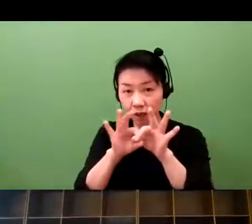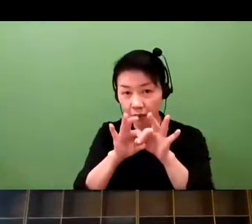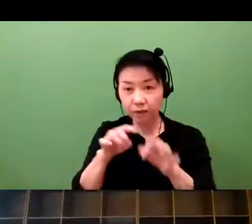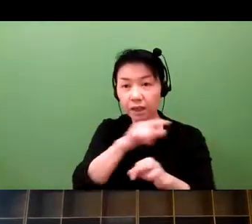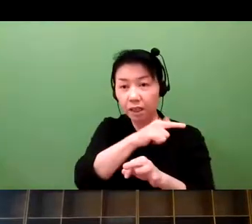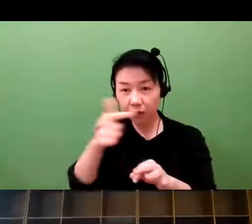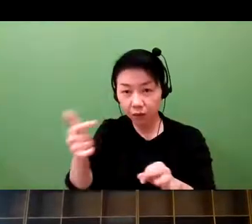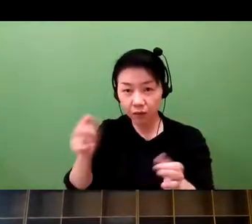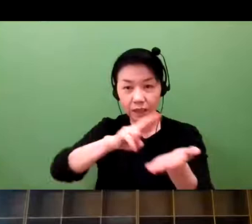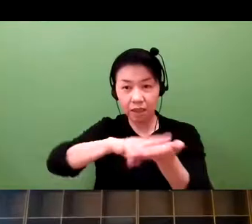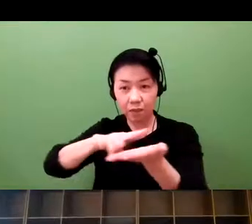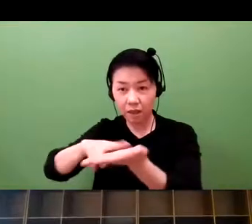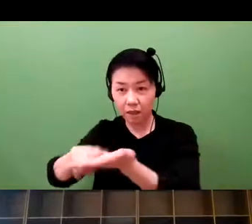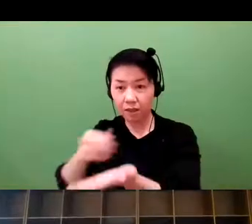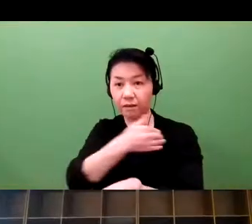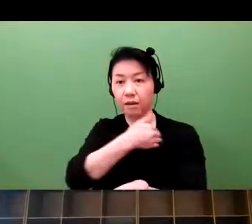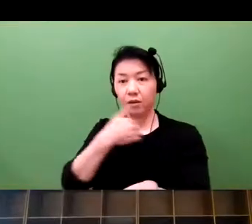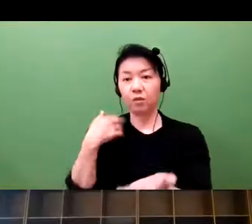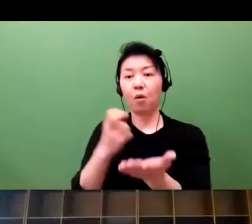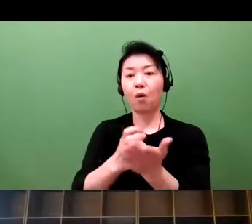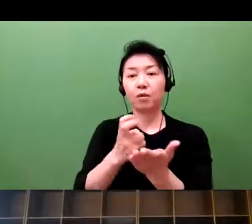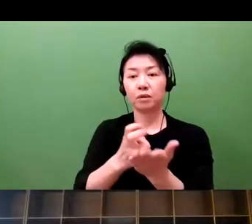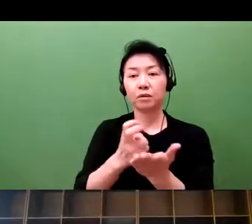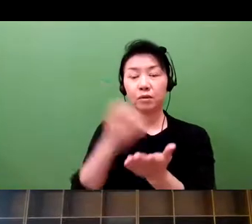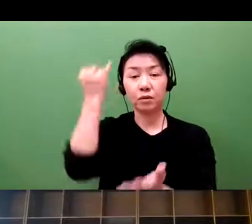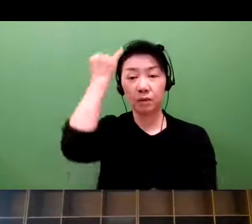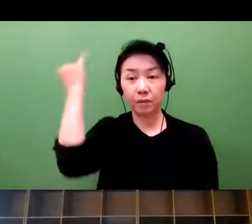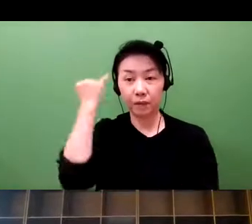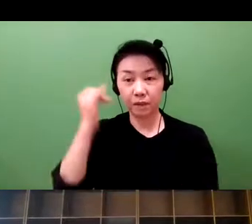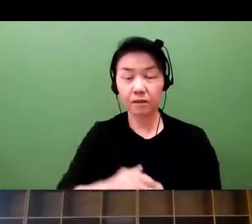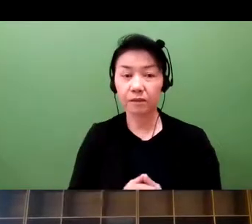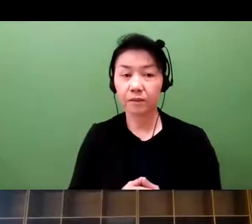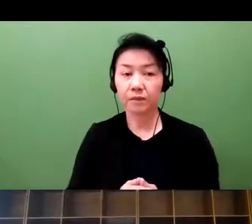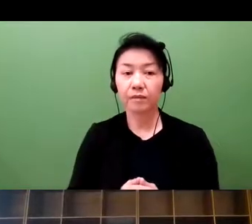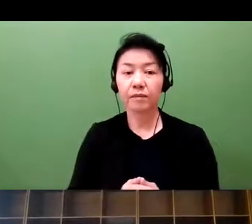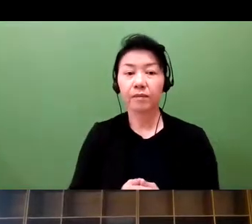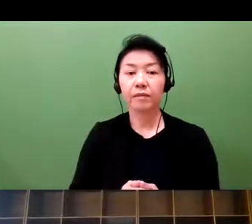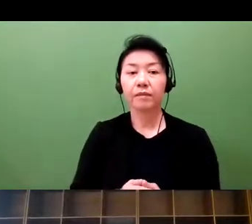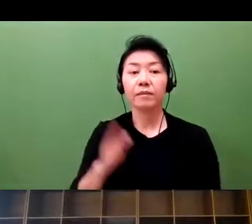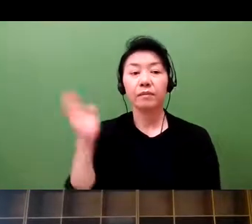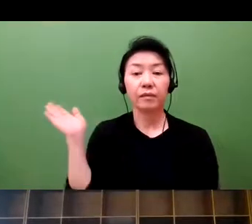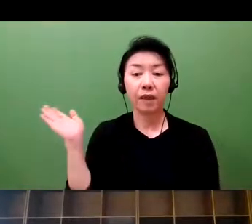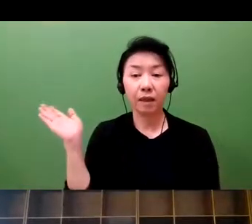Different companies do use information. And there are multiple rules that